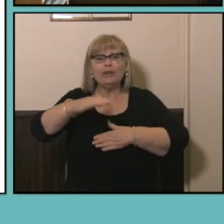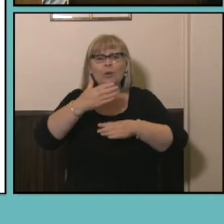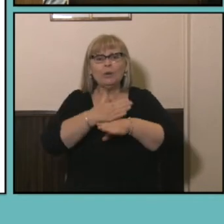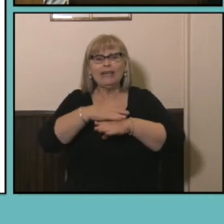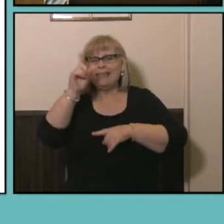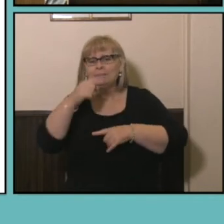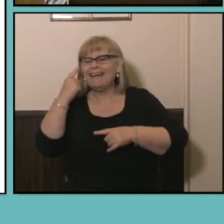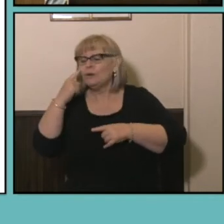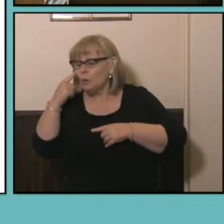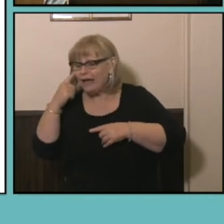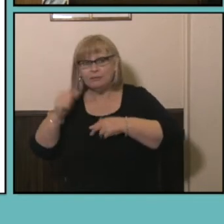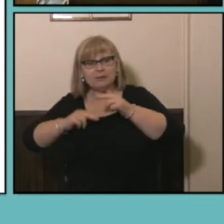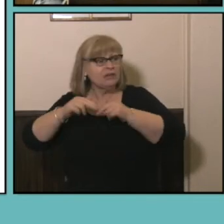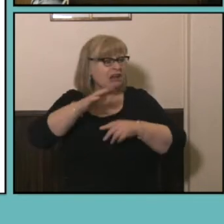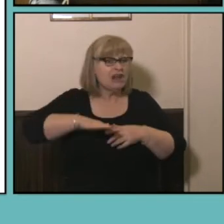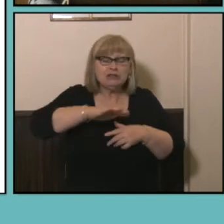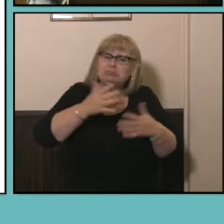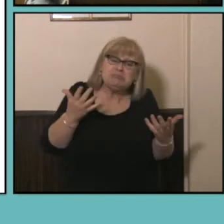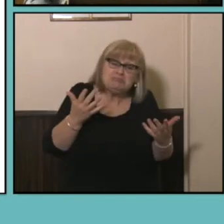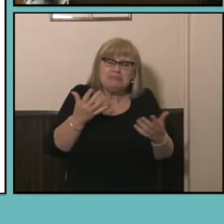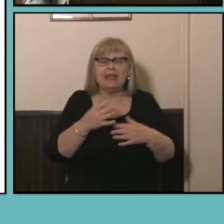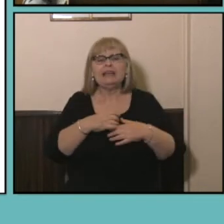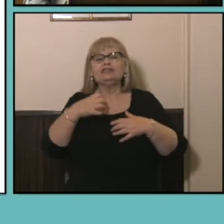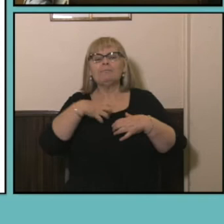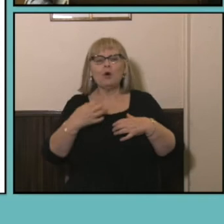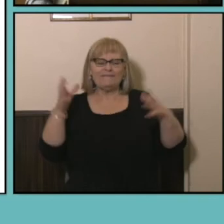looking at the industries contracting so Manufacturing was the industry that